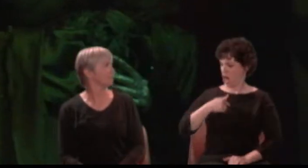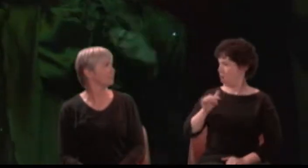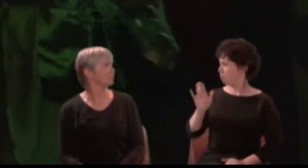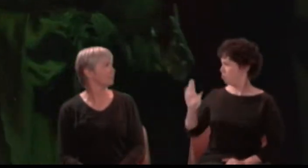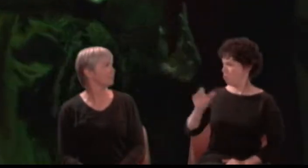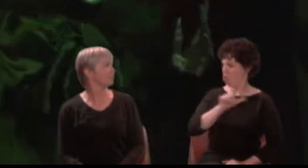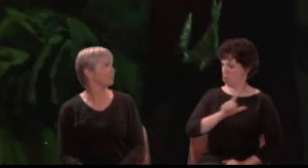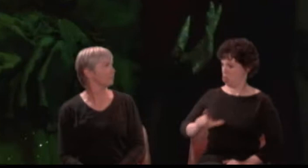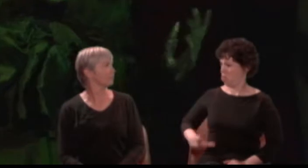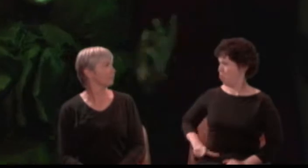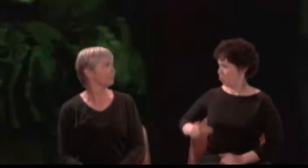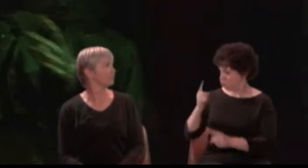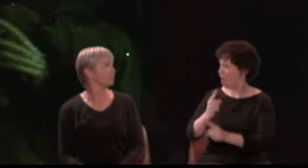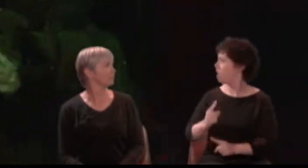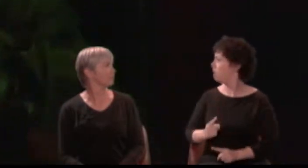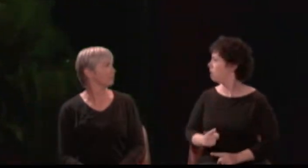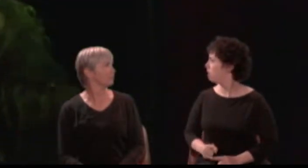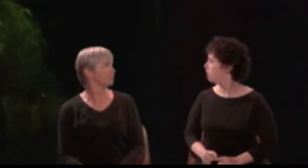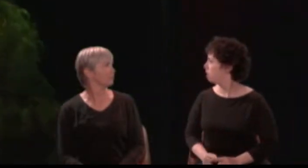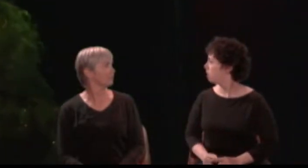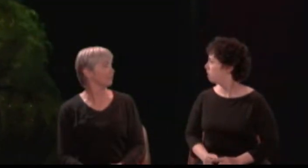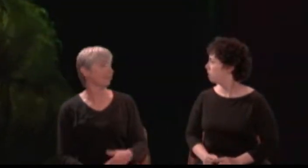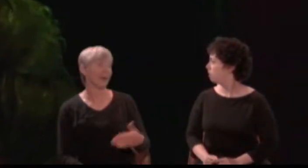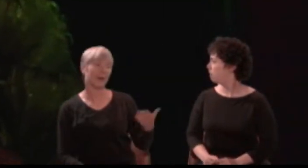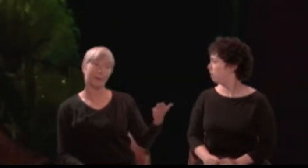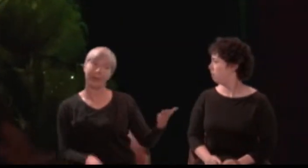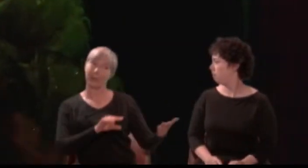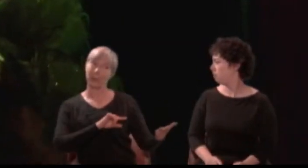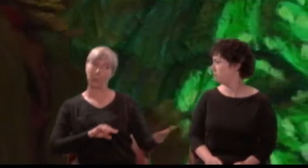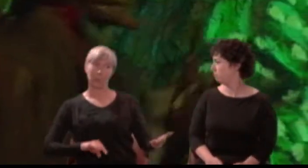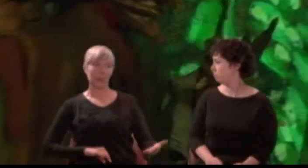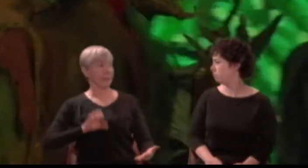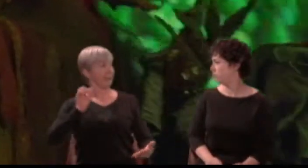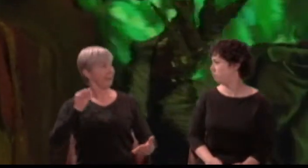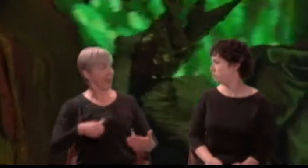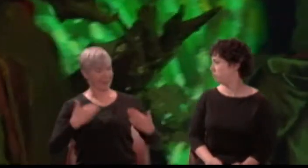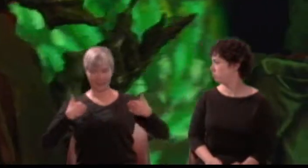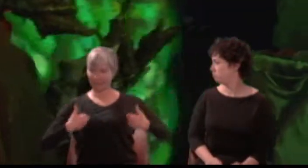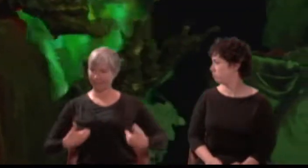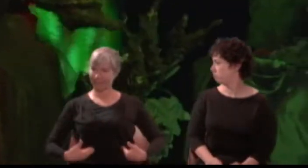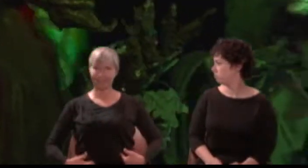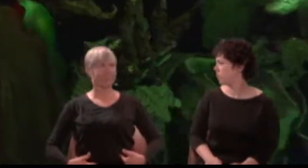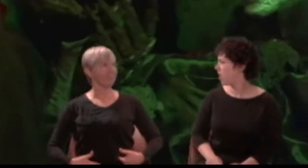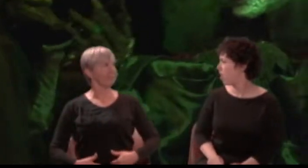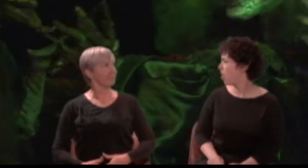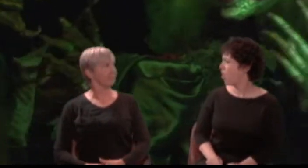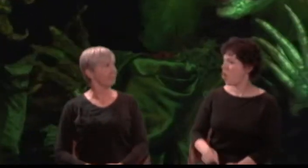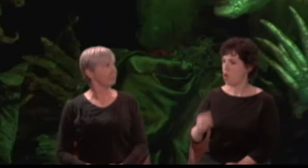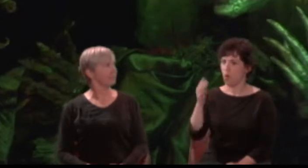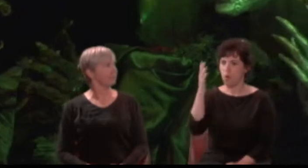Titania: Then I must be thy lady. Oberon: Why should Titania cross her Oberon?